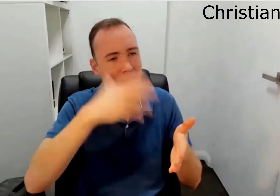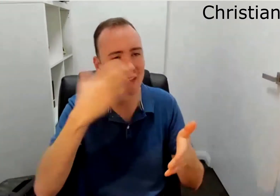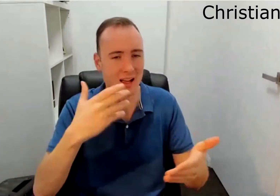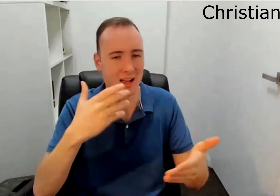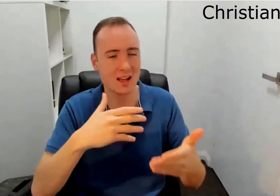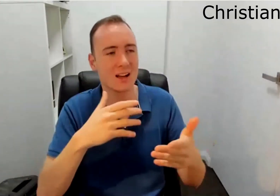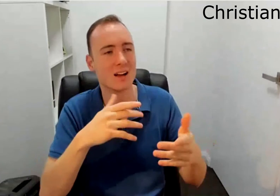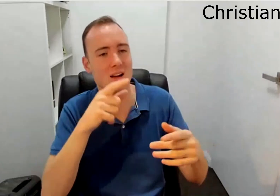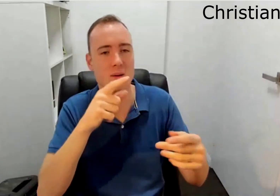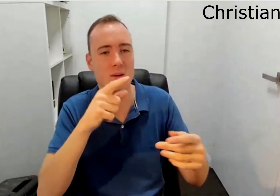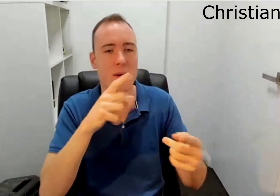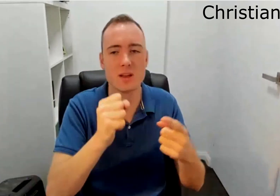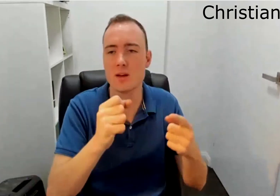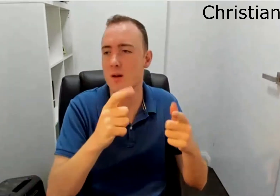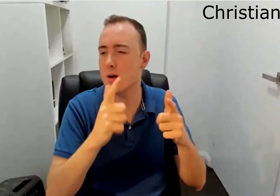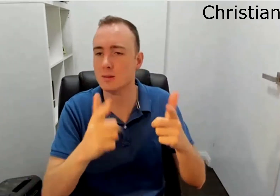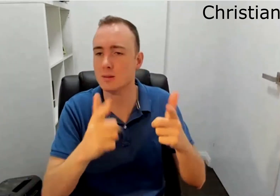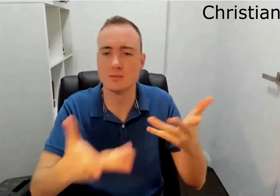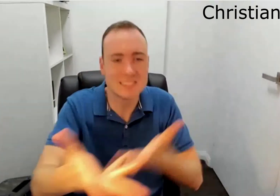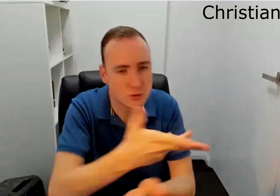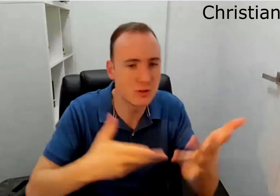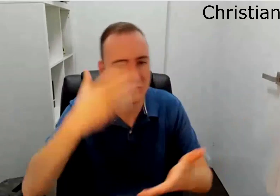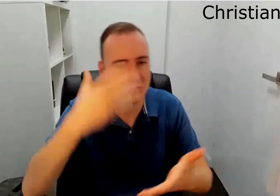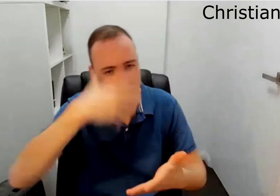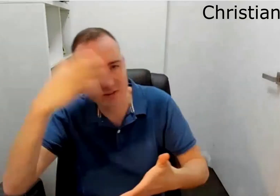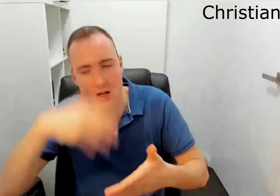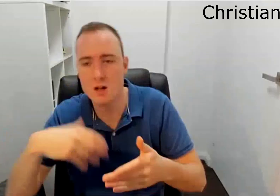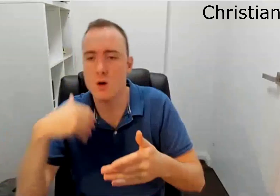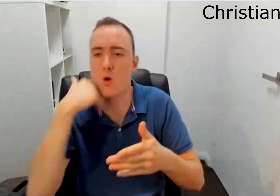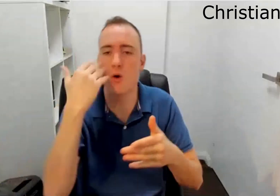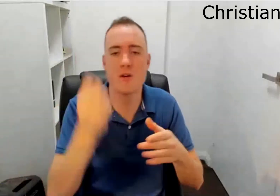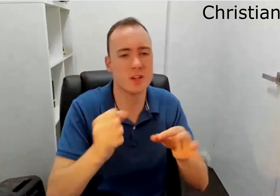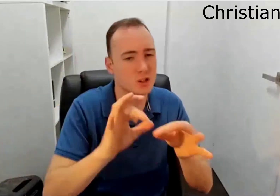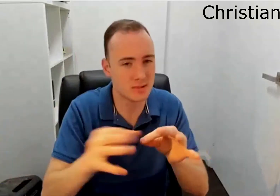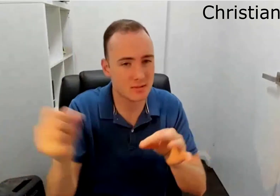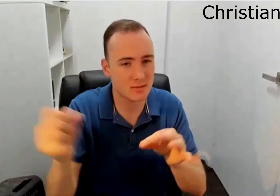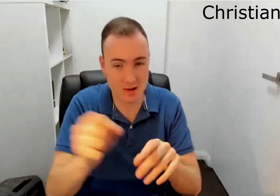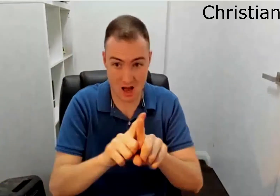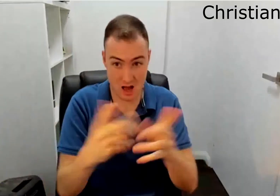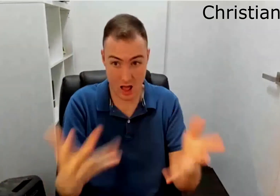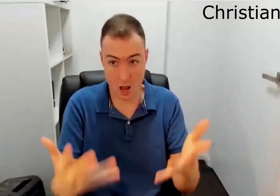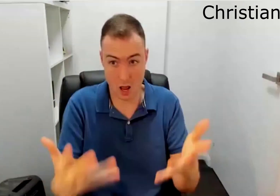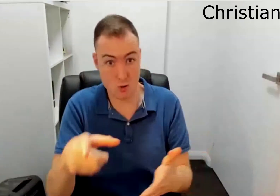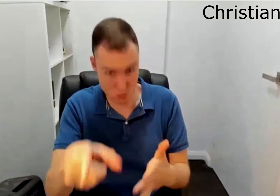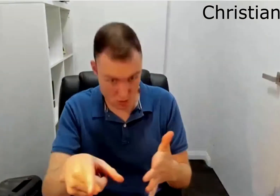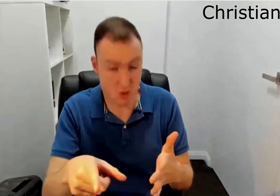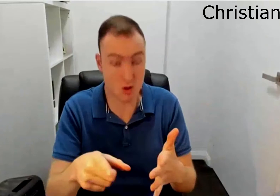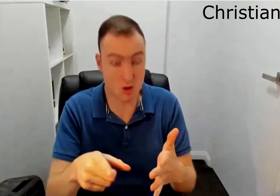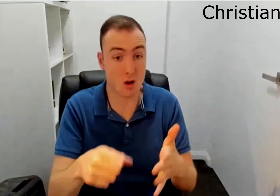I'm in an office environment and I see people face to face. There's lots of discussions and